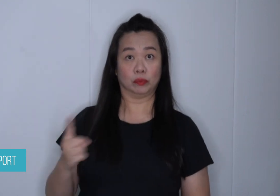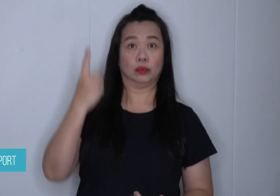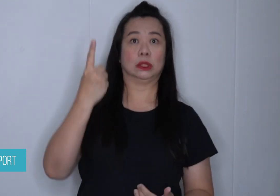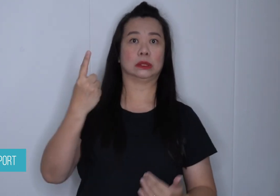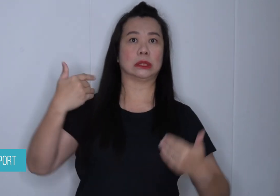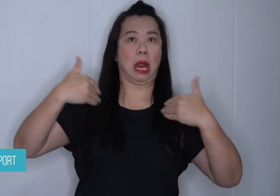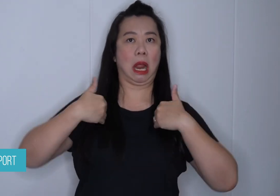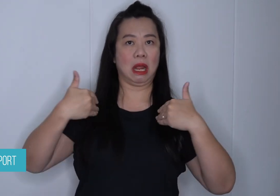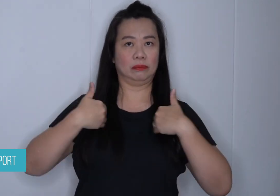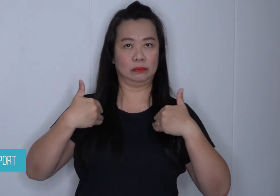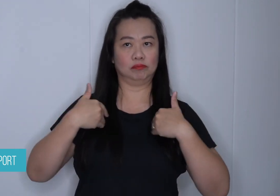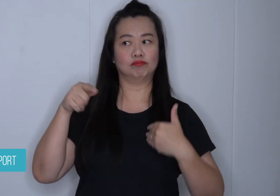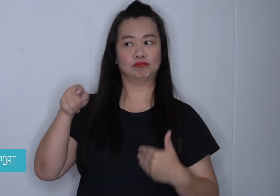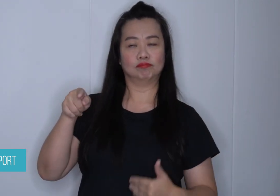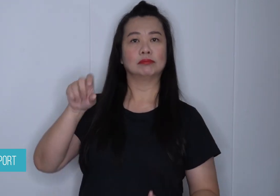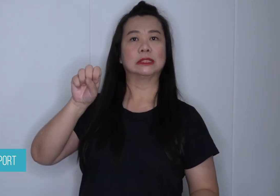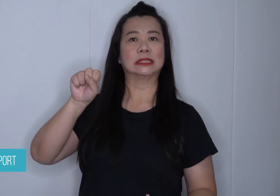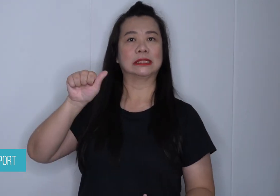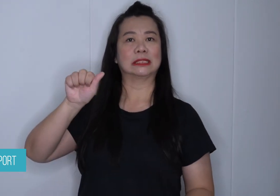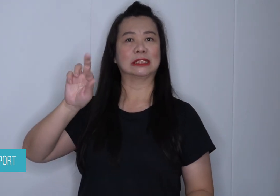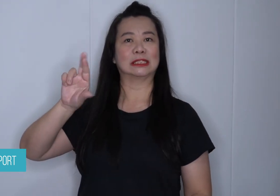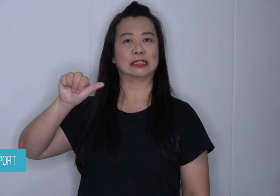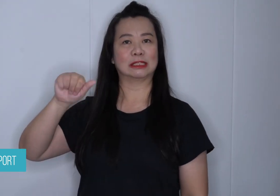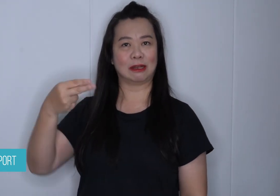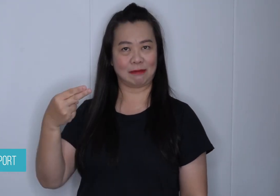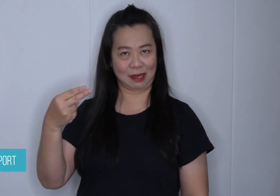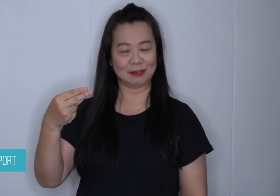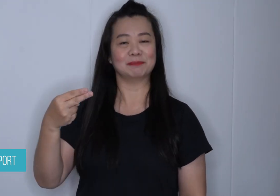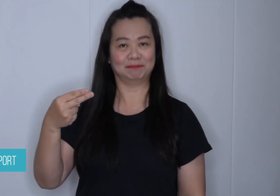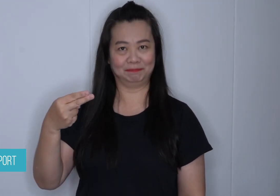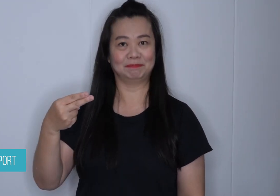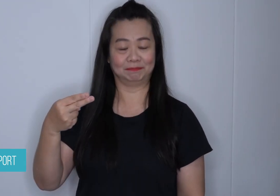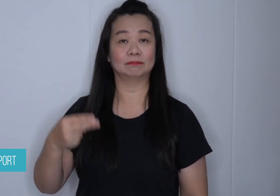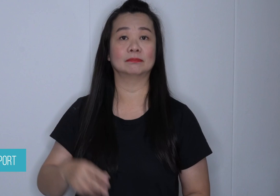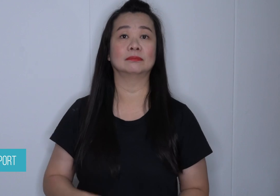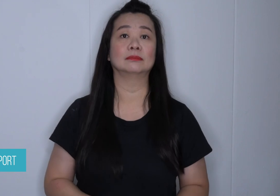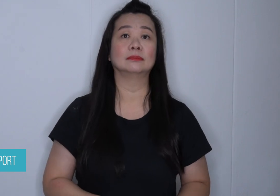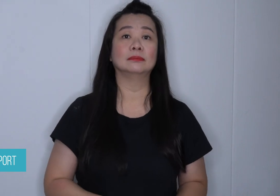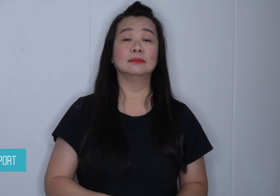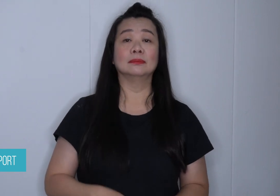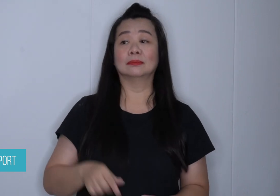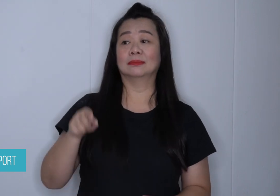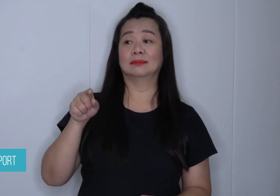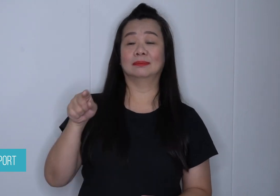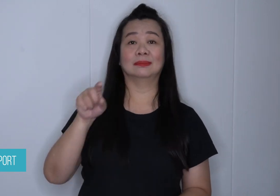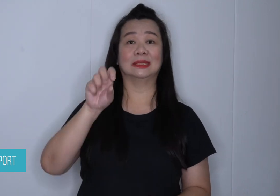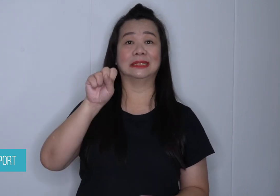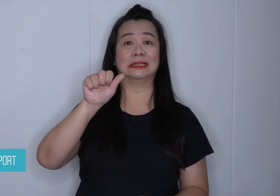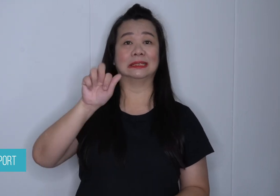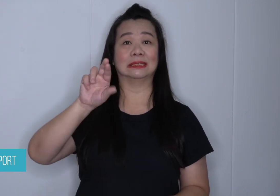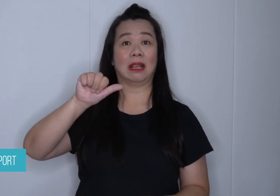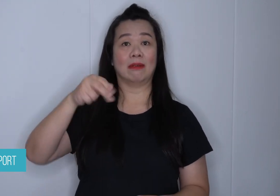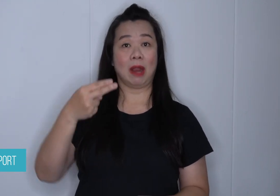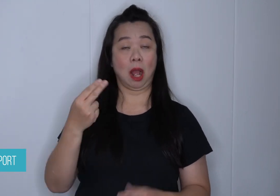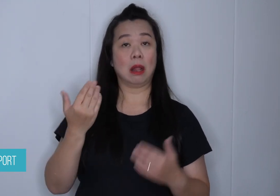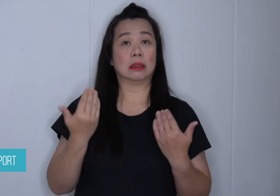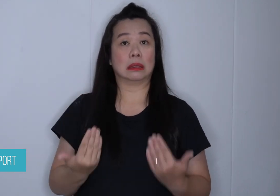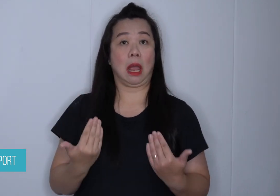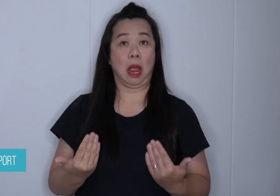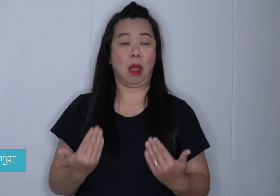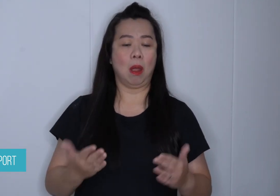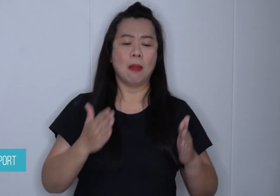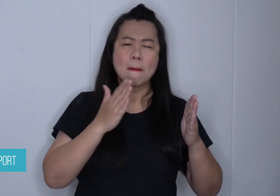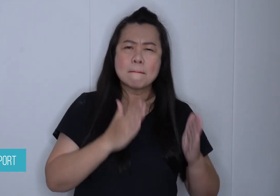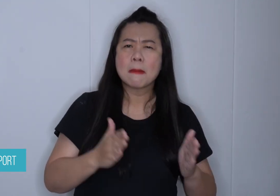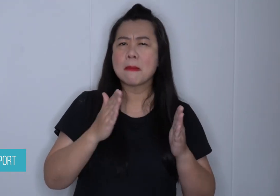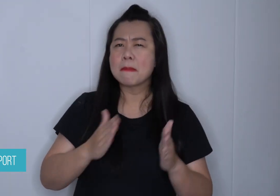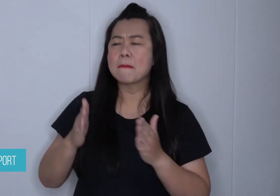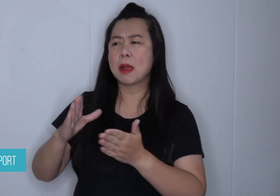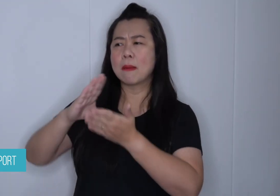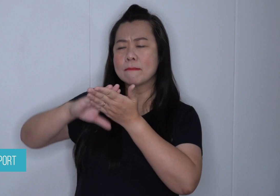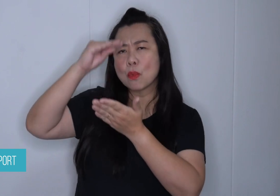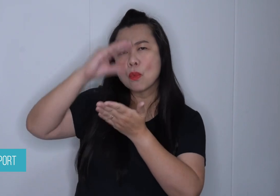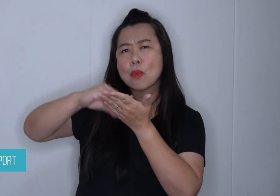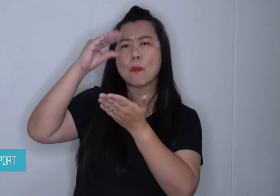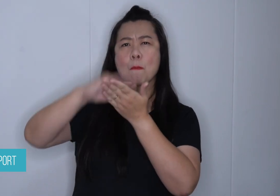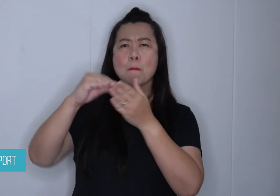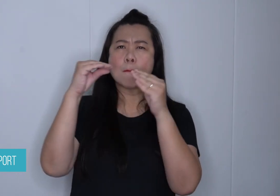Sarah is studying to learn more about Constitutional Law,